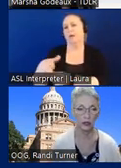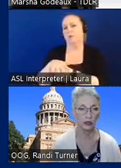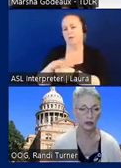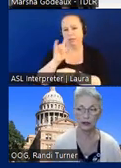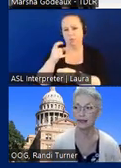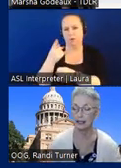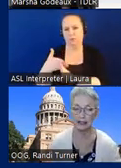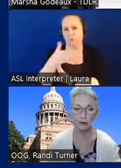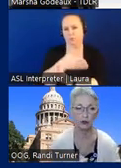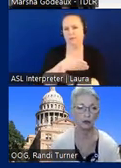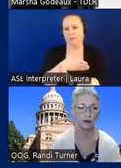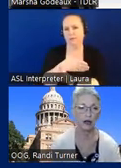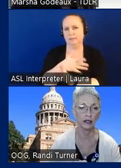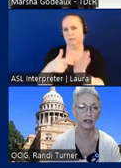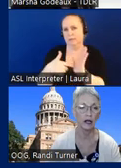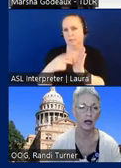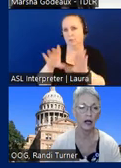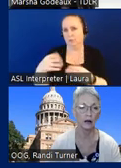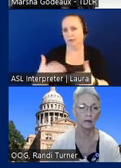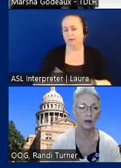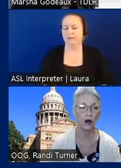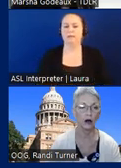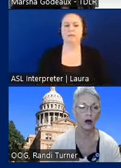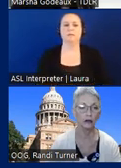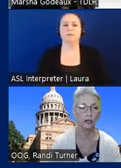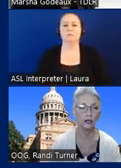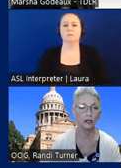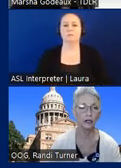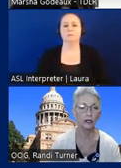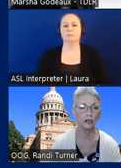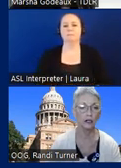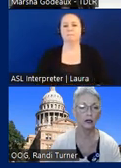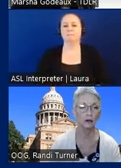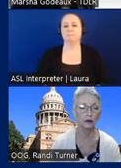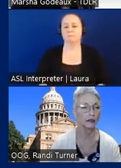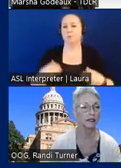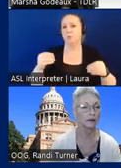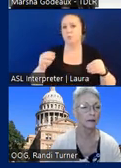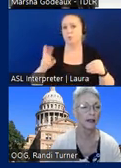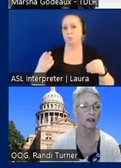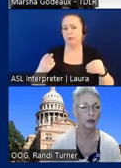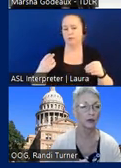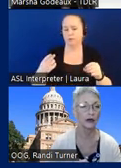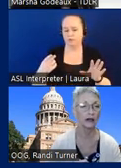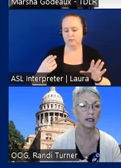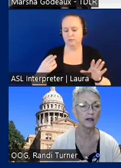questions or the examples you provided our only employ let's see in the store warehouse